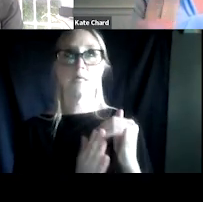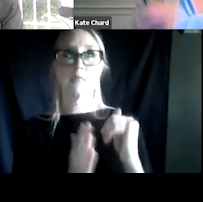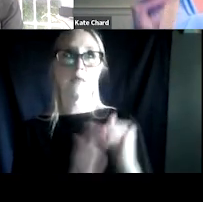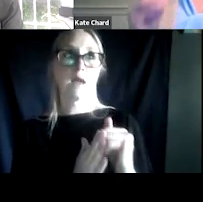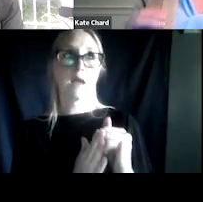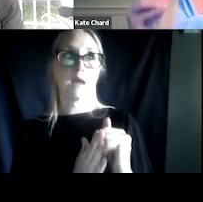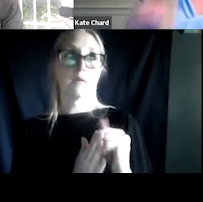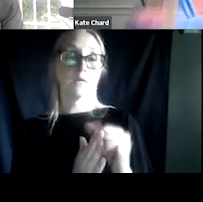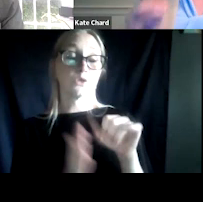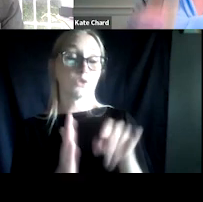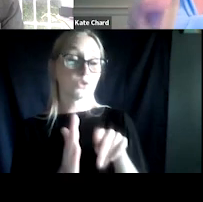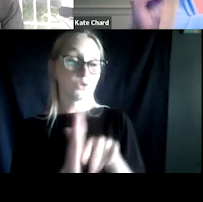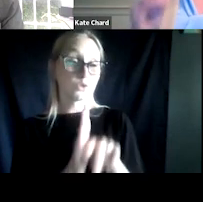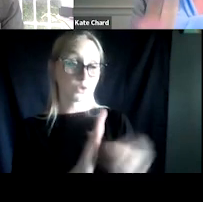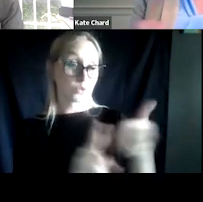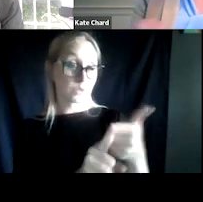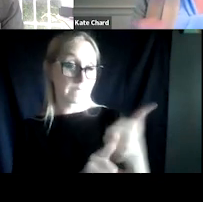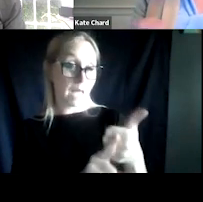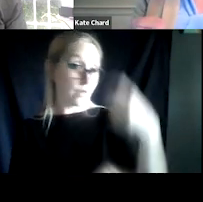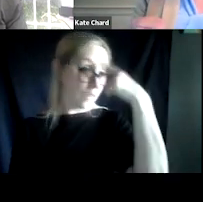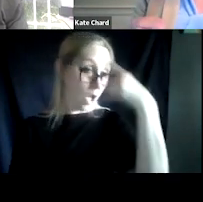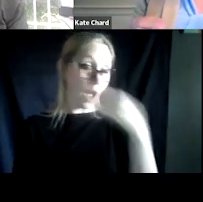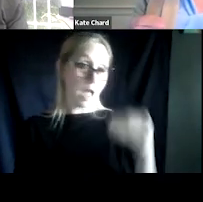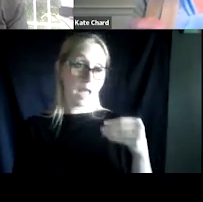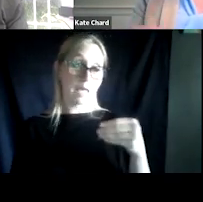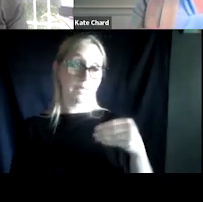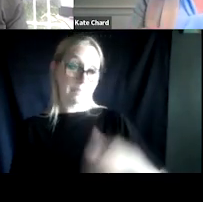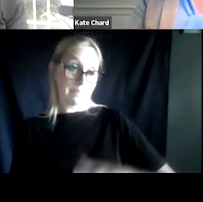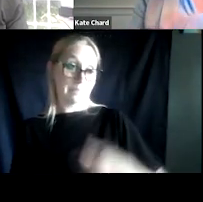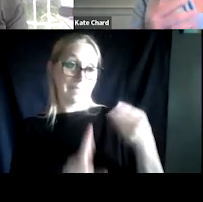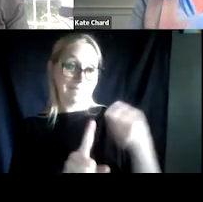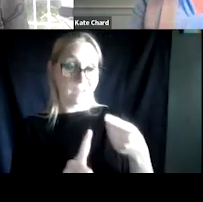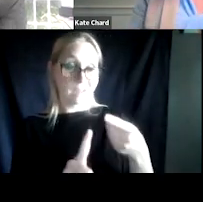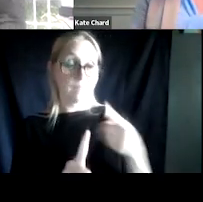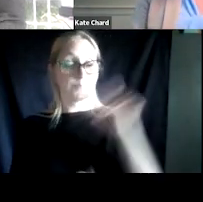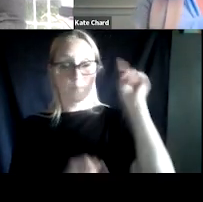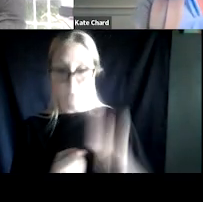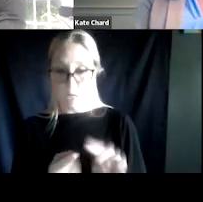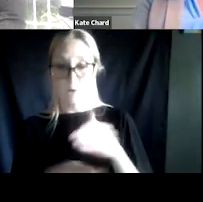go down after the first session of evidence-based treatment, which really suggests we need to be leaning in